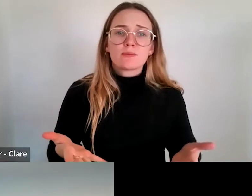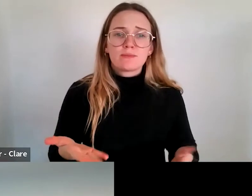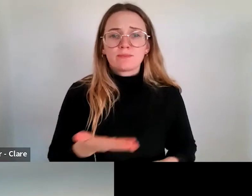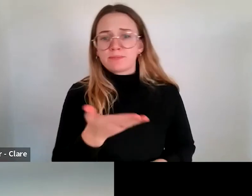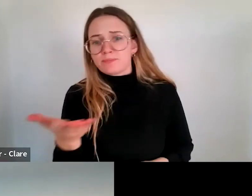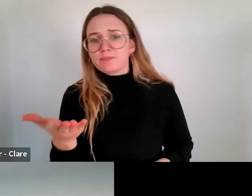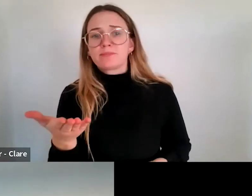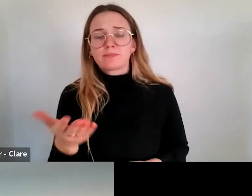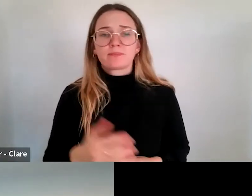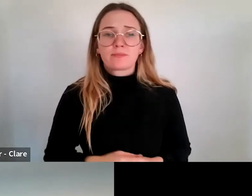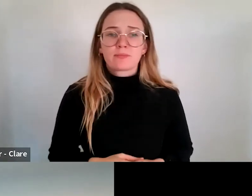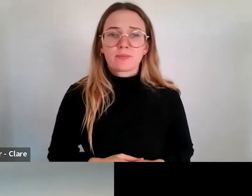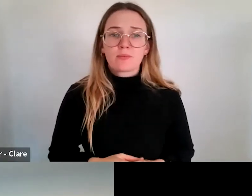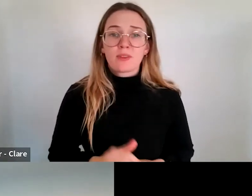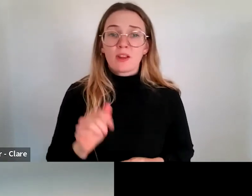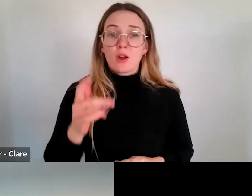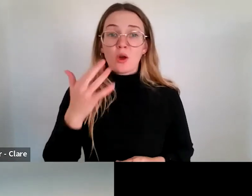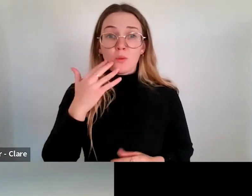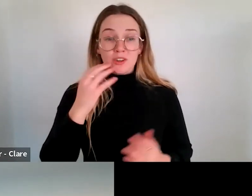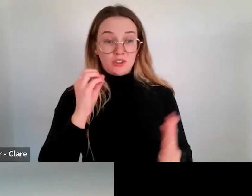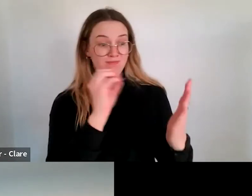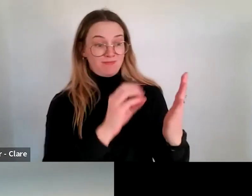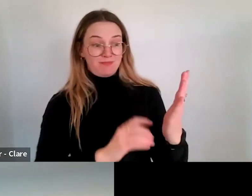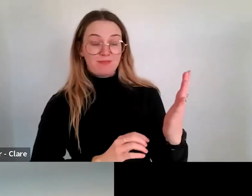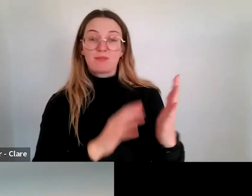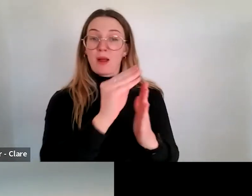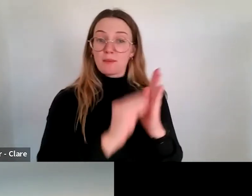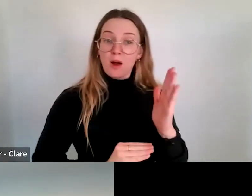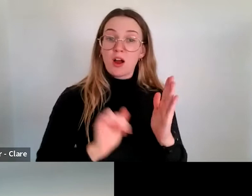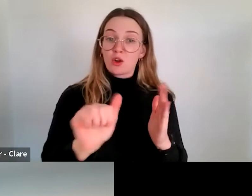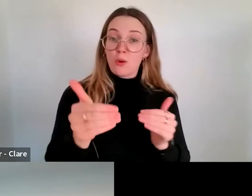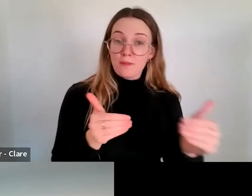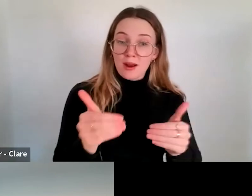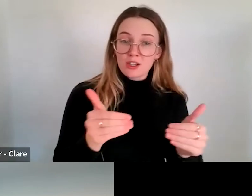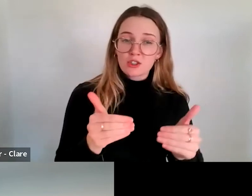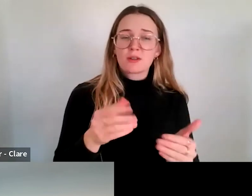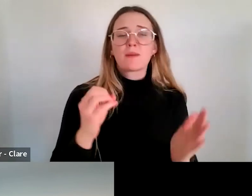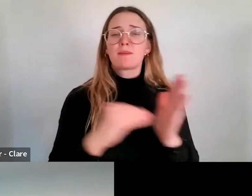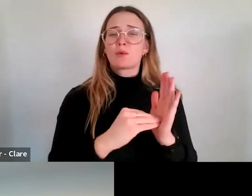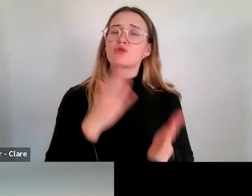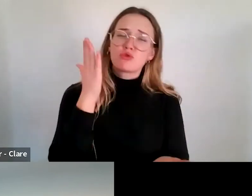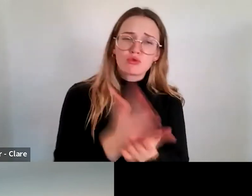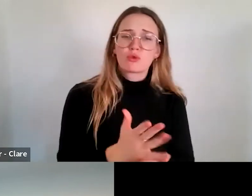you're articulating the true costs to artists and to, you know, crew and to